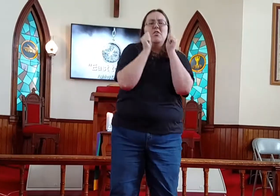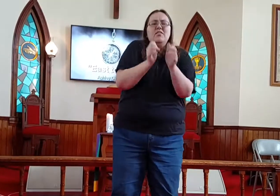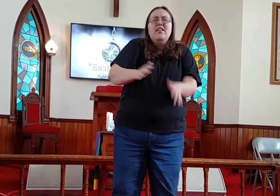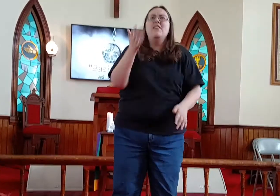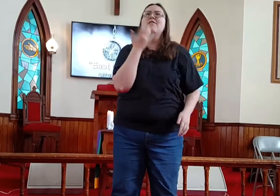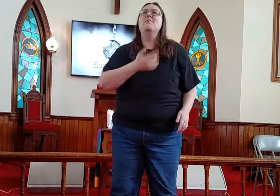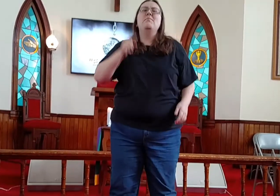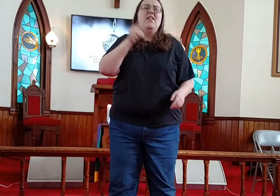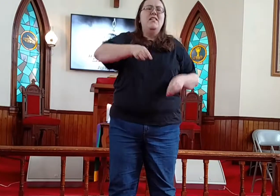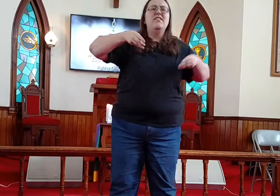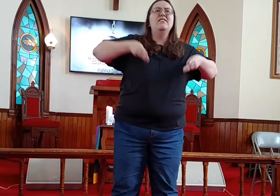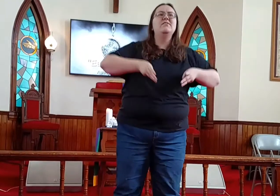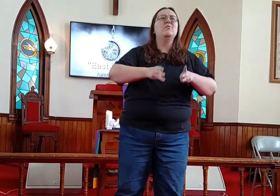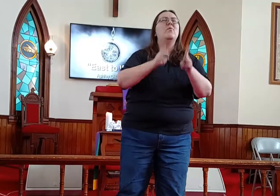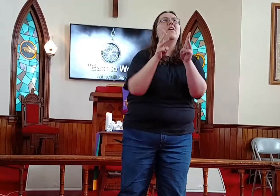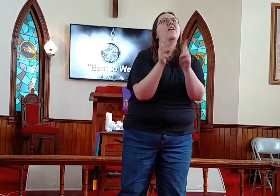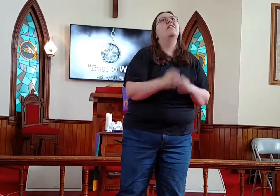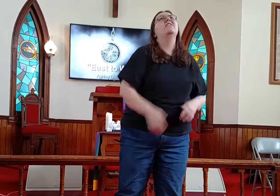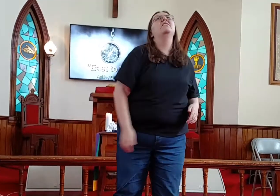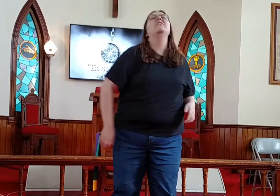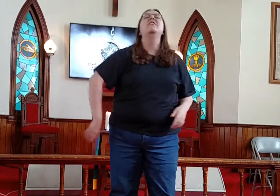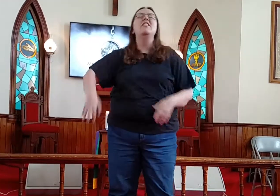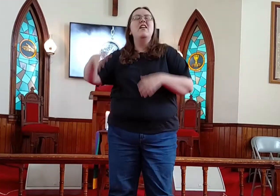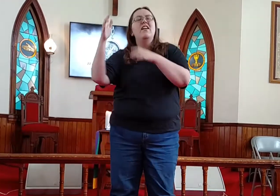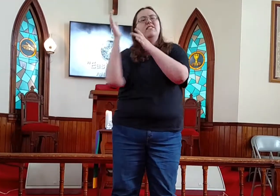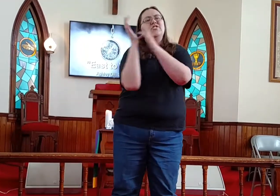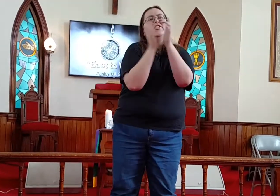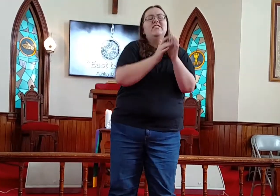From you leaving me this way